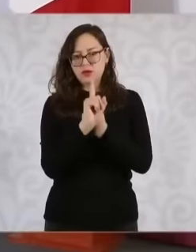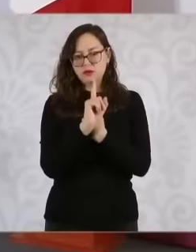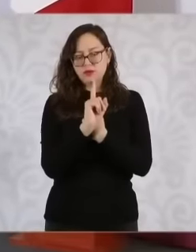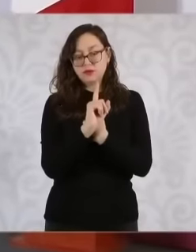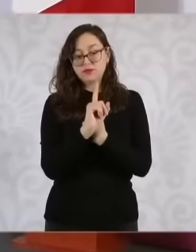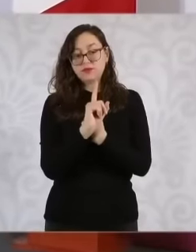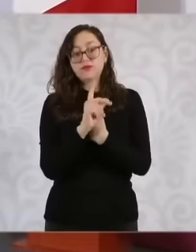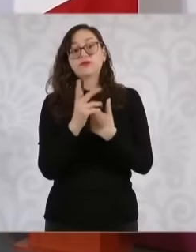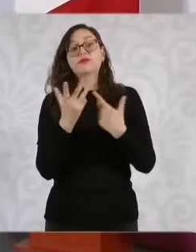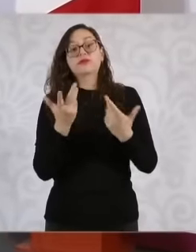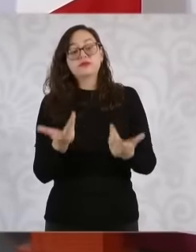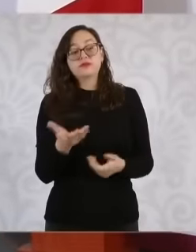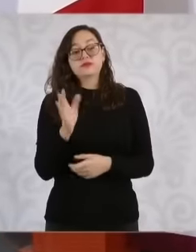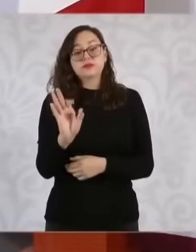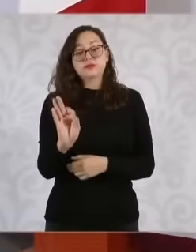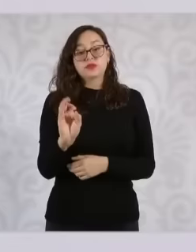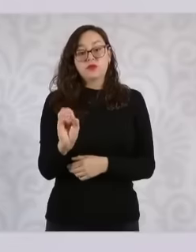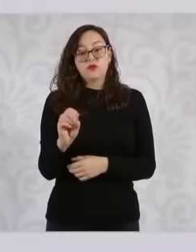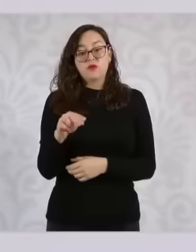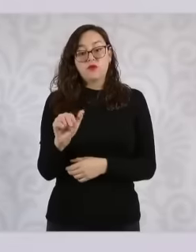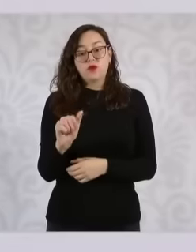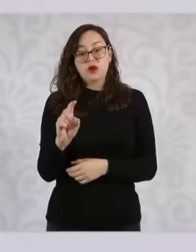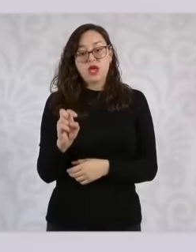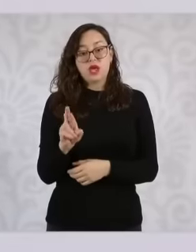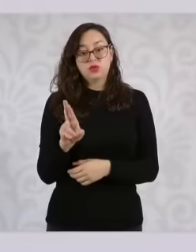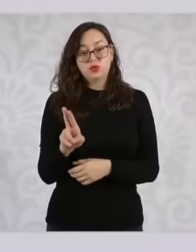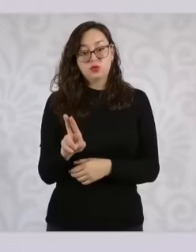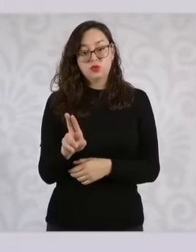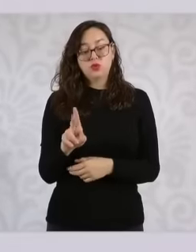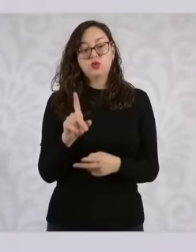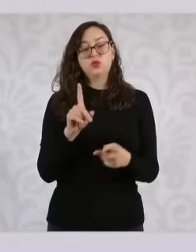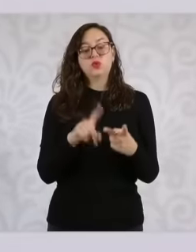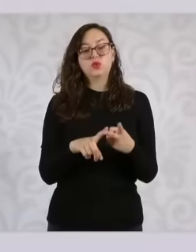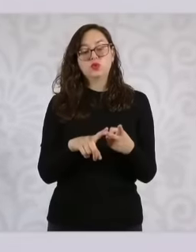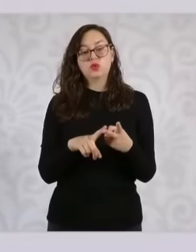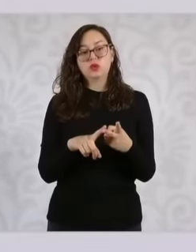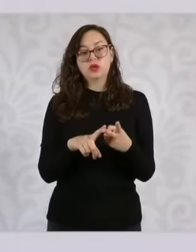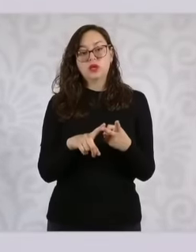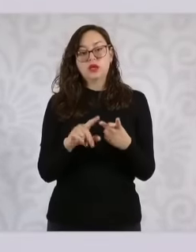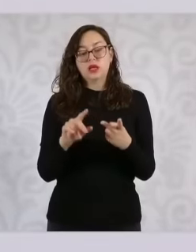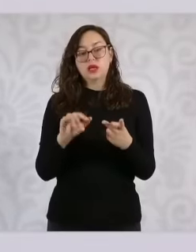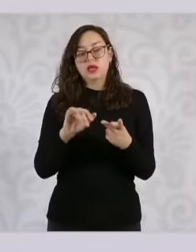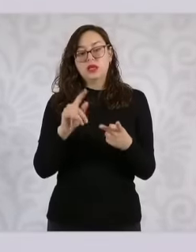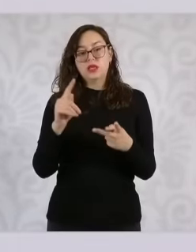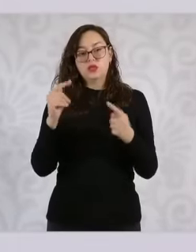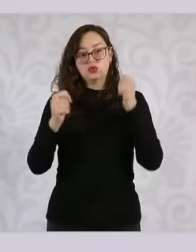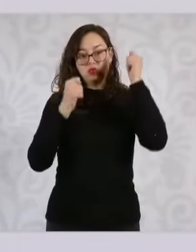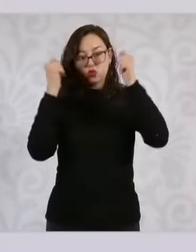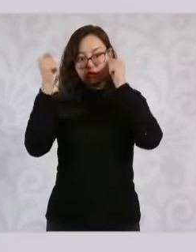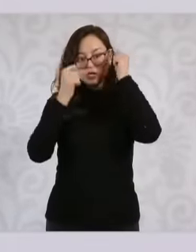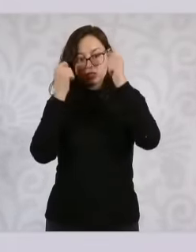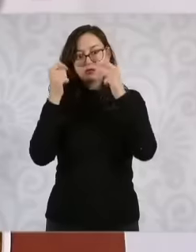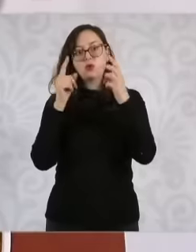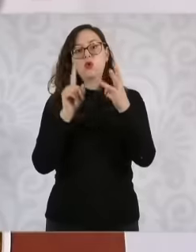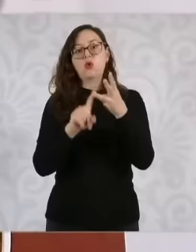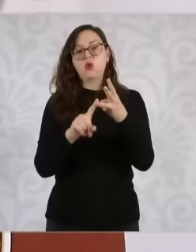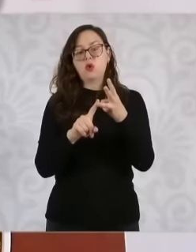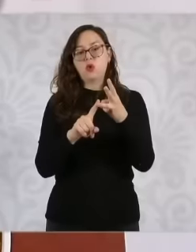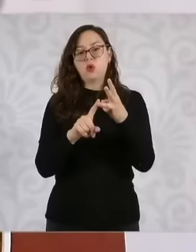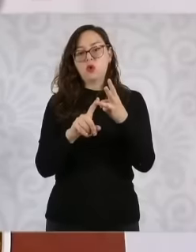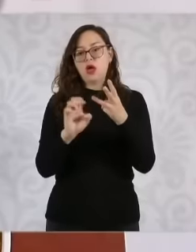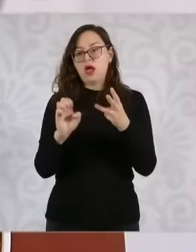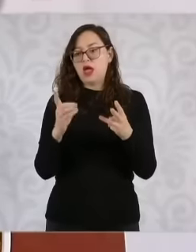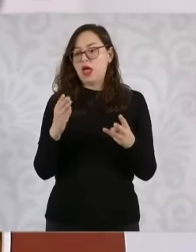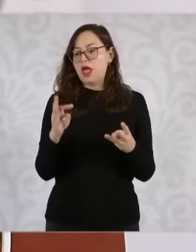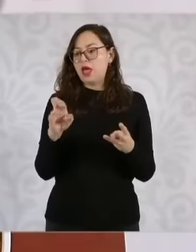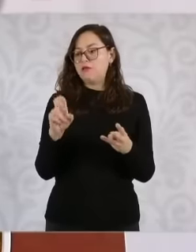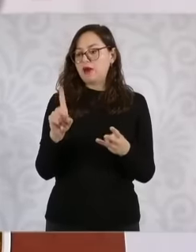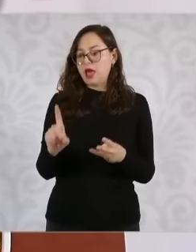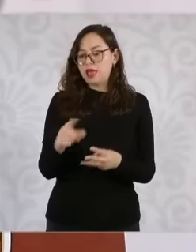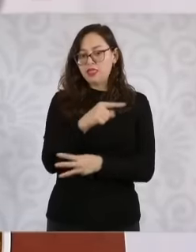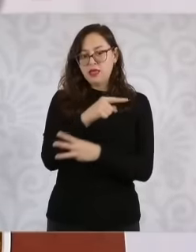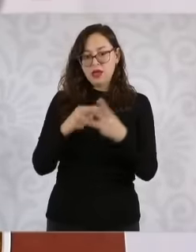Fonatur eh Lindia Josefina from the tourism secretariat and Marcelo Ebrard I asked them, I entrusted them Well, the